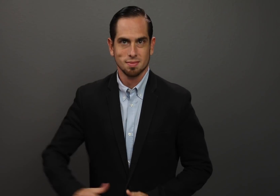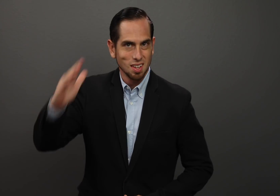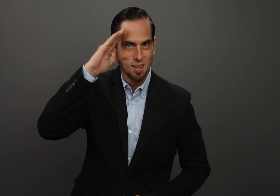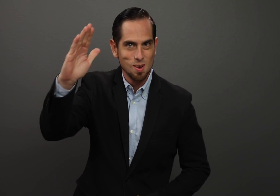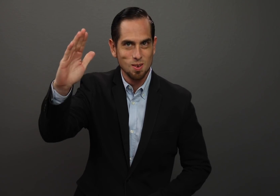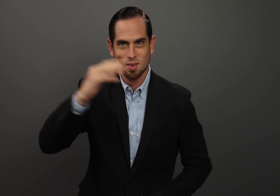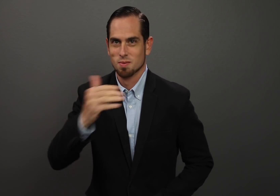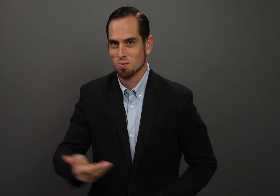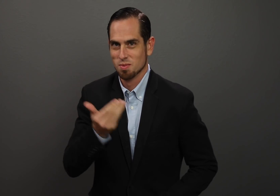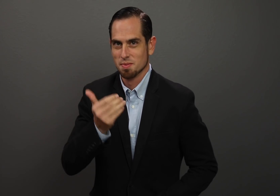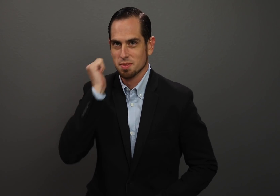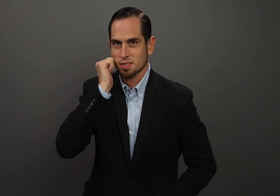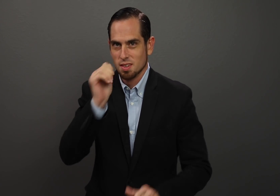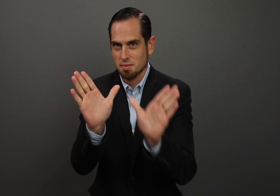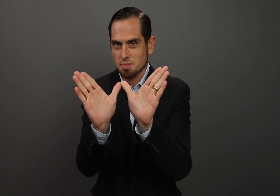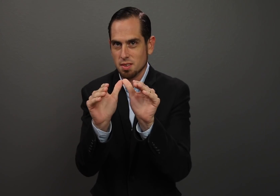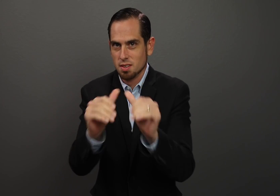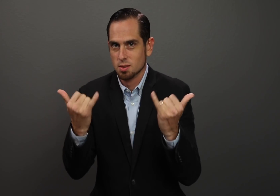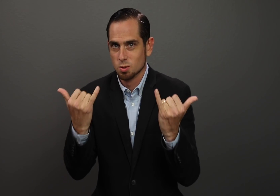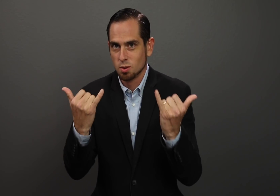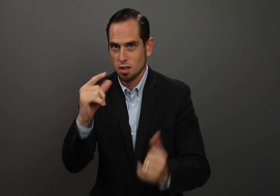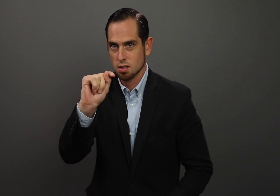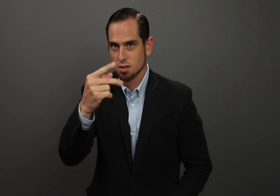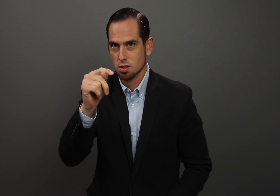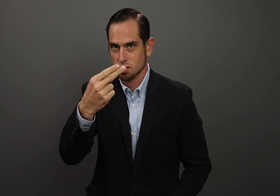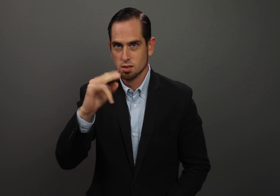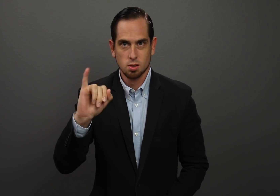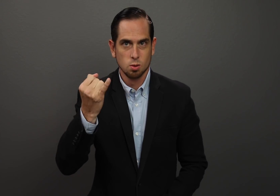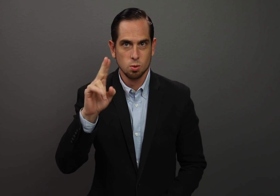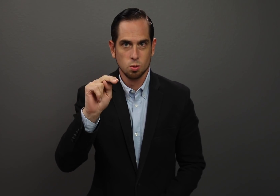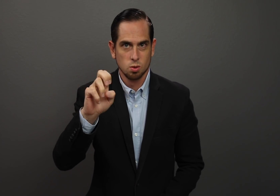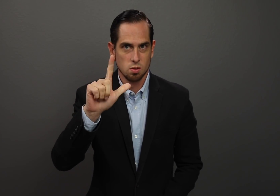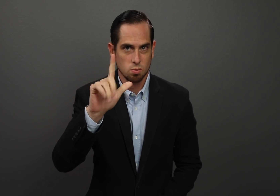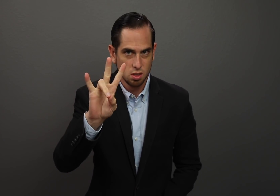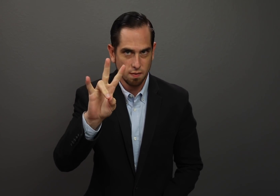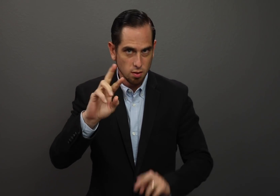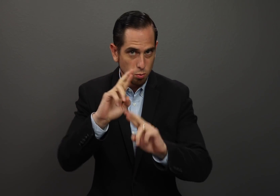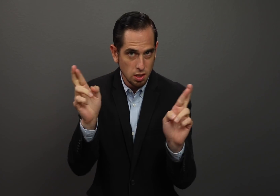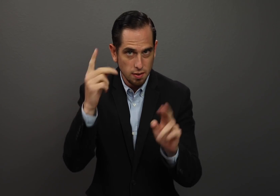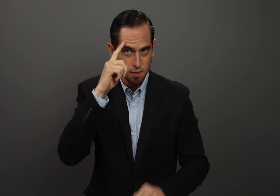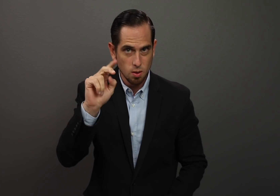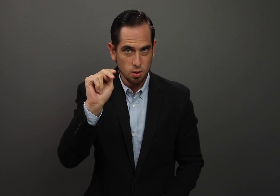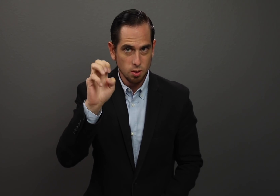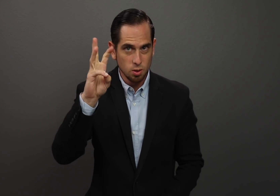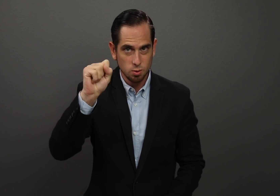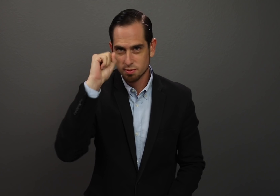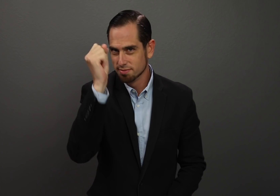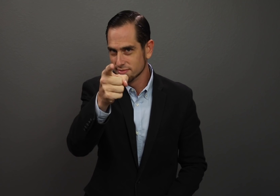Hello, welcome to the Daily Moth. It’s Thursday, June 27. Ready for the news?